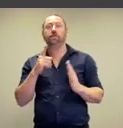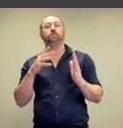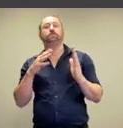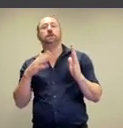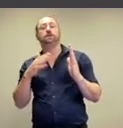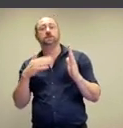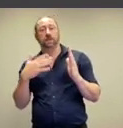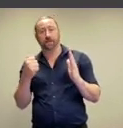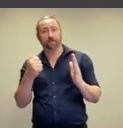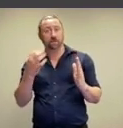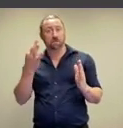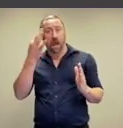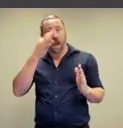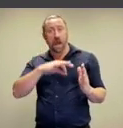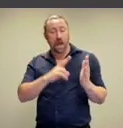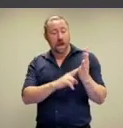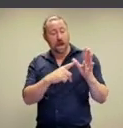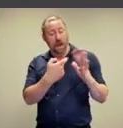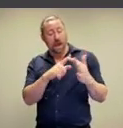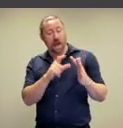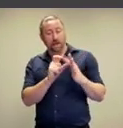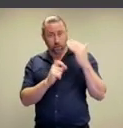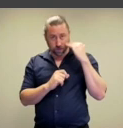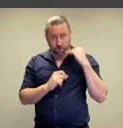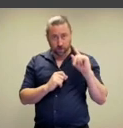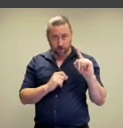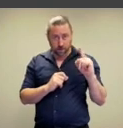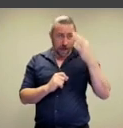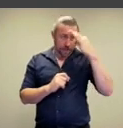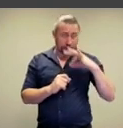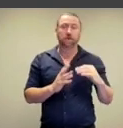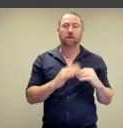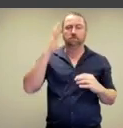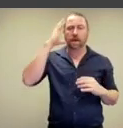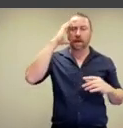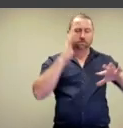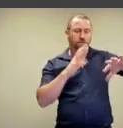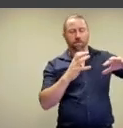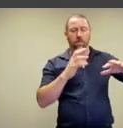painting depicts a naked woman